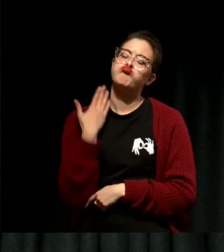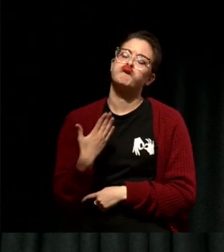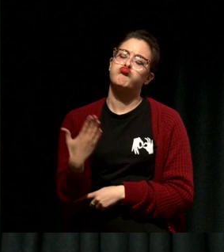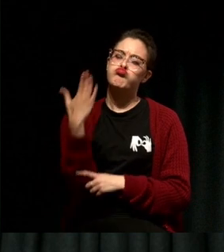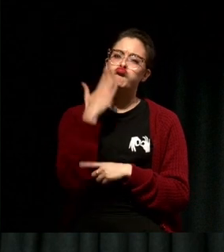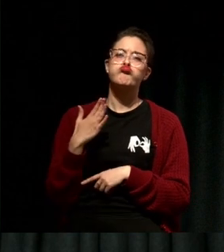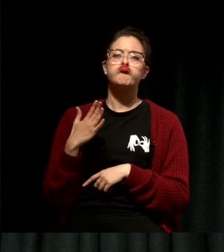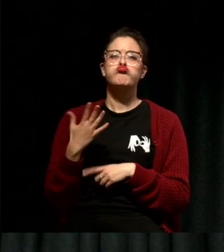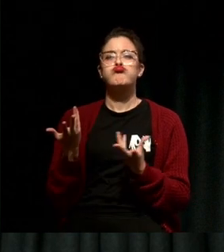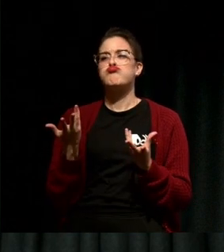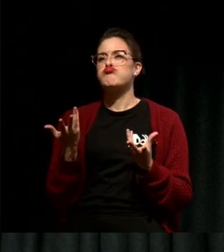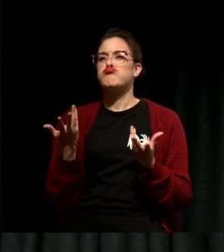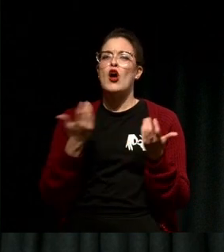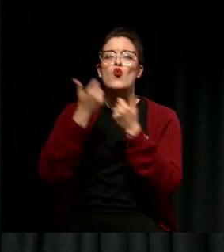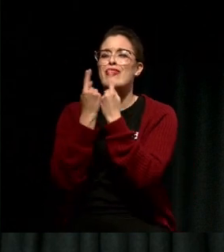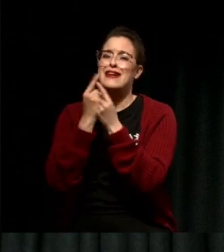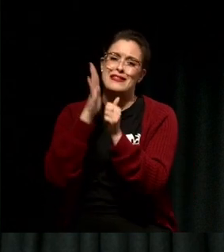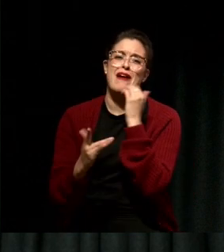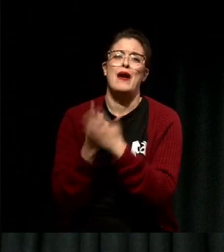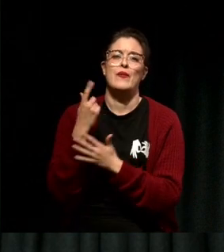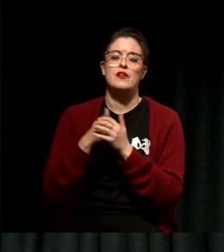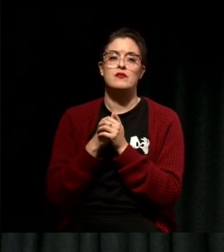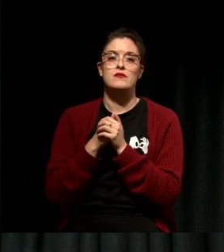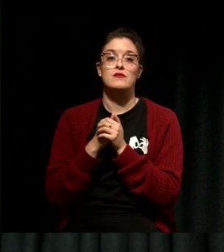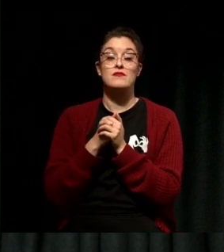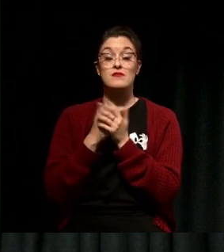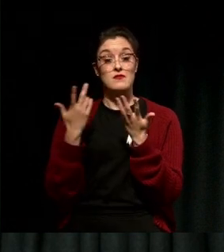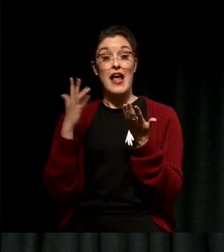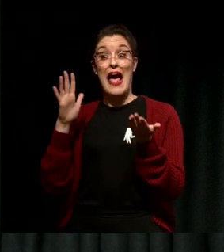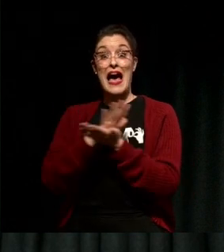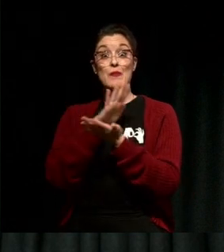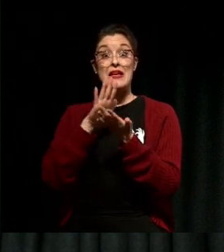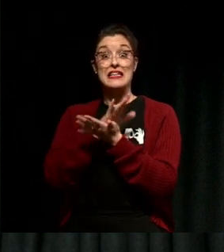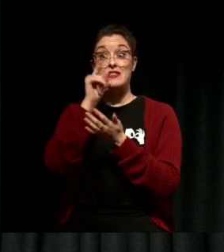even joy can be below the line, that's when you take your happiness and you base it on